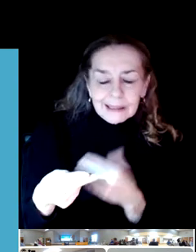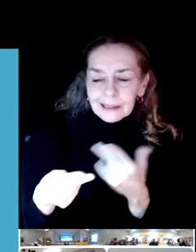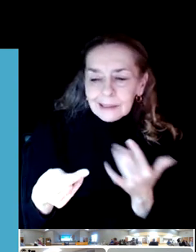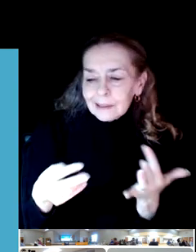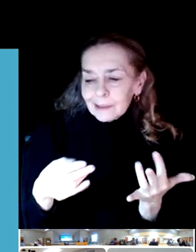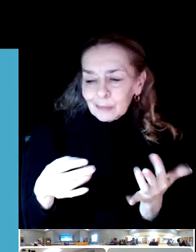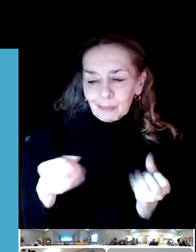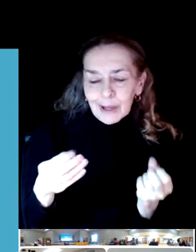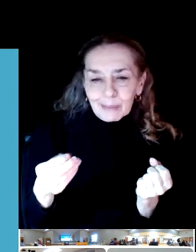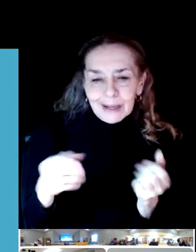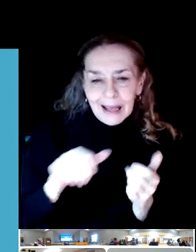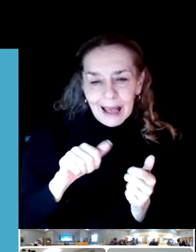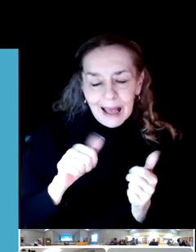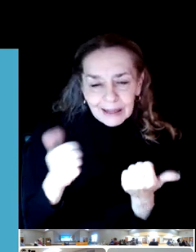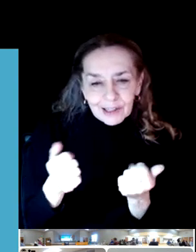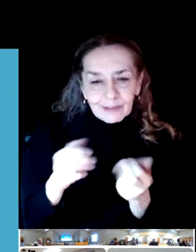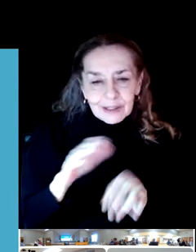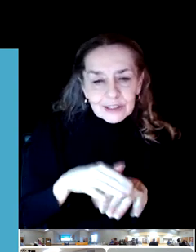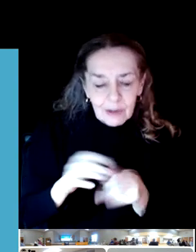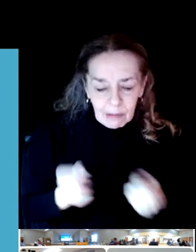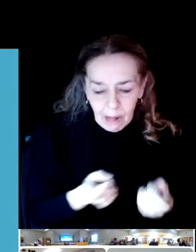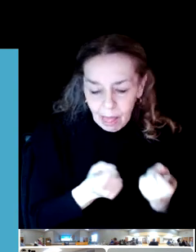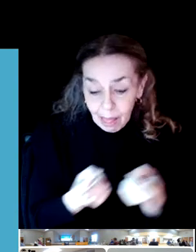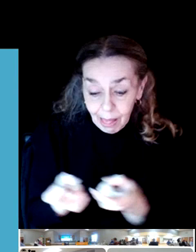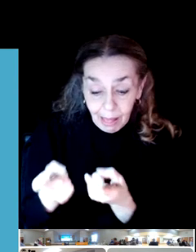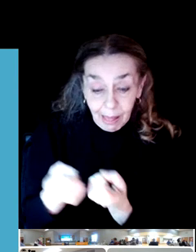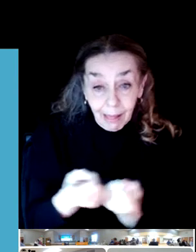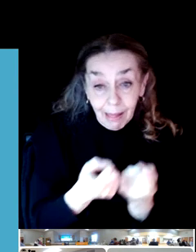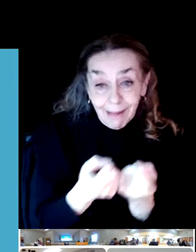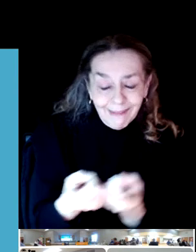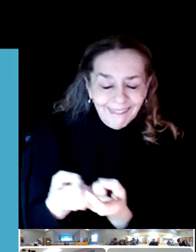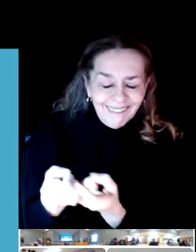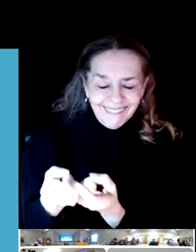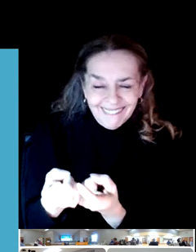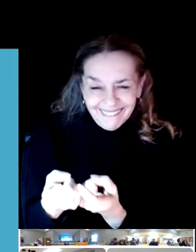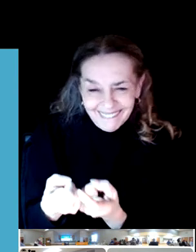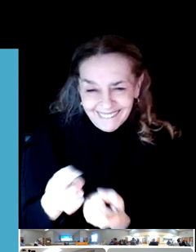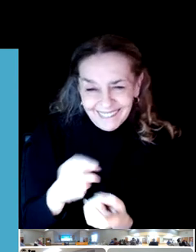And they were wearing grandma out and she still had to drive back down to Roseburg.